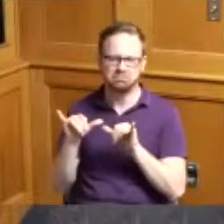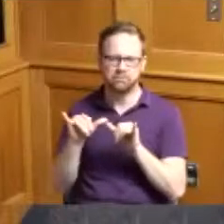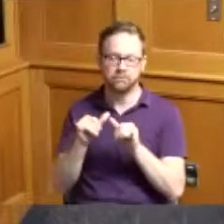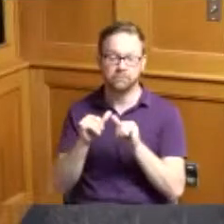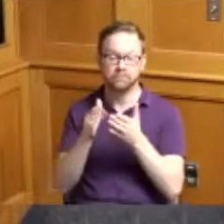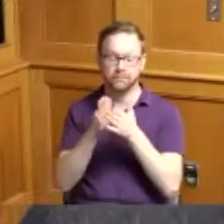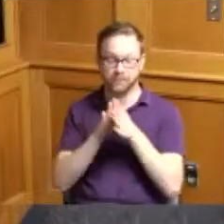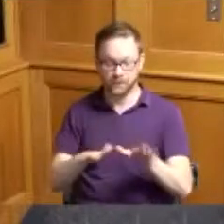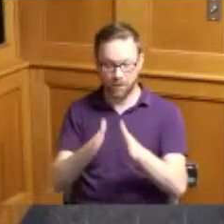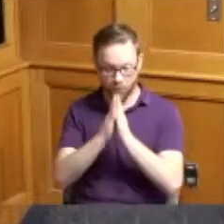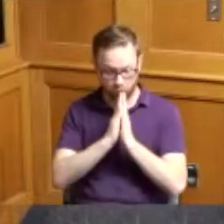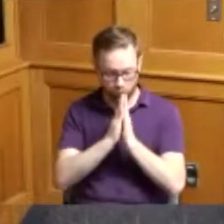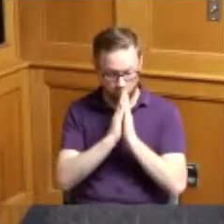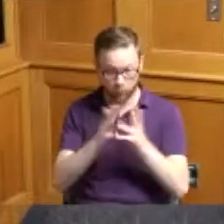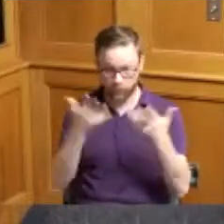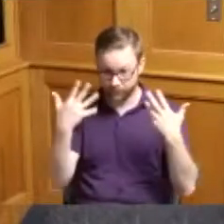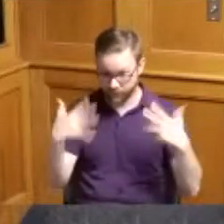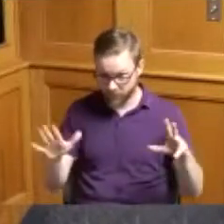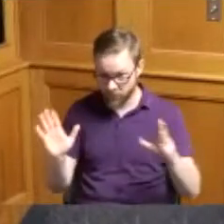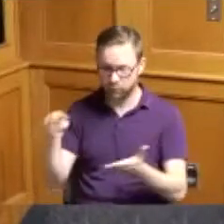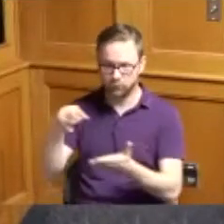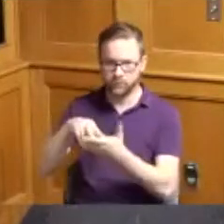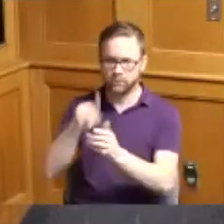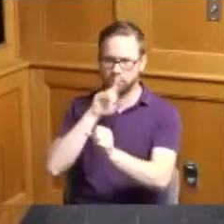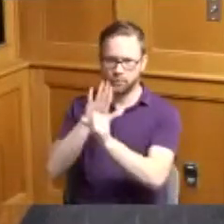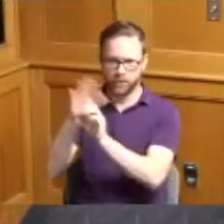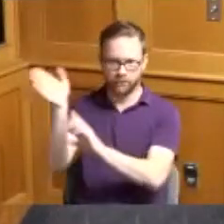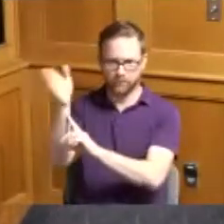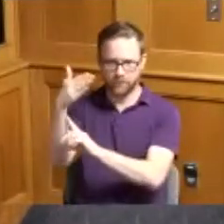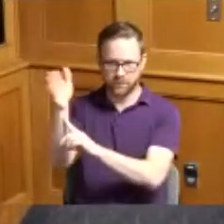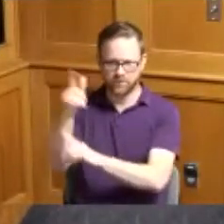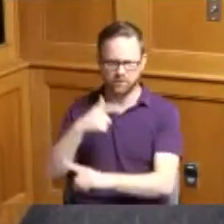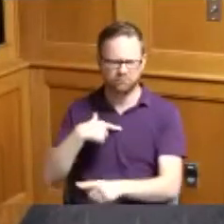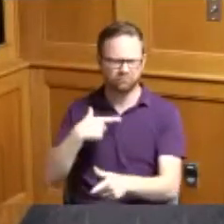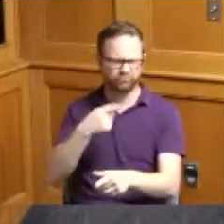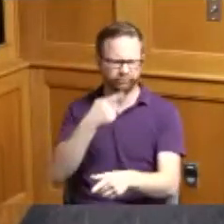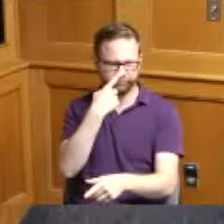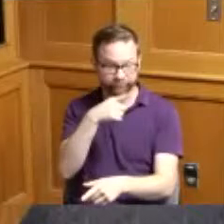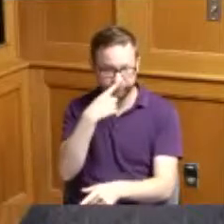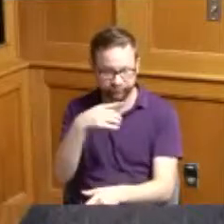after the silent prayer we will have a pledge of allegiance I would just ask that I if you would